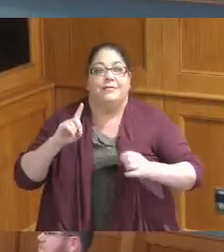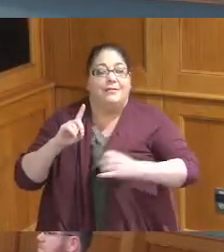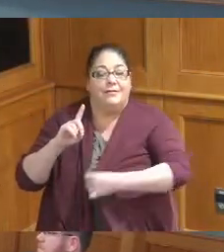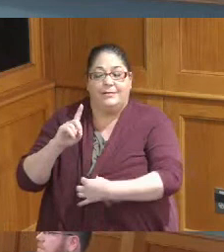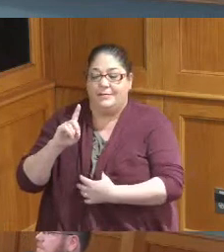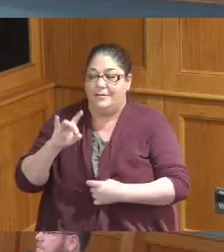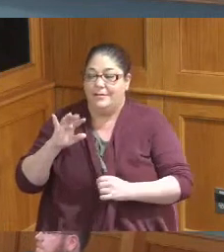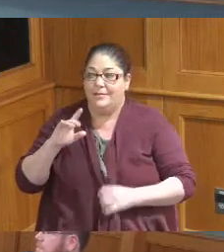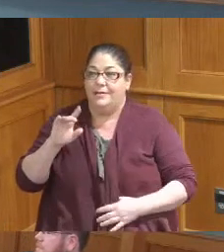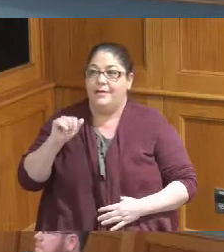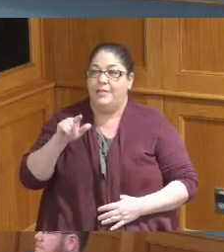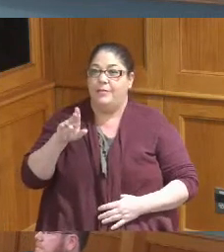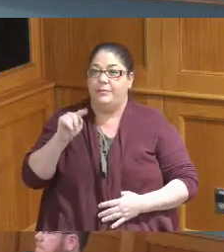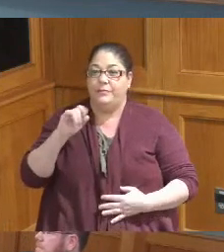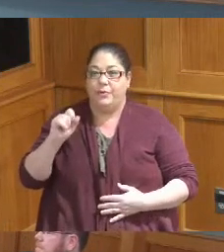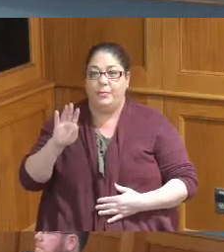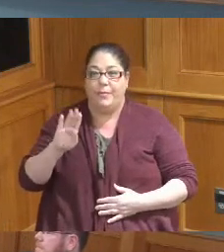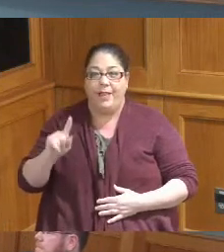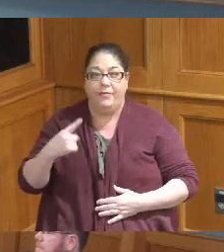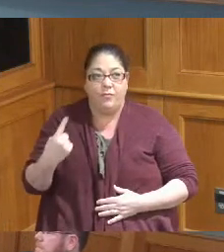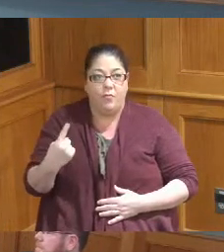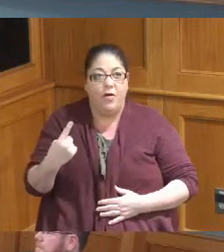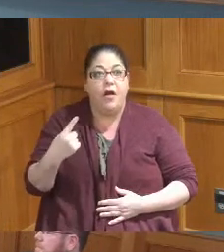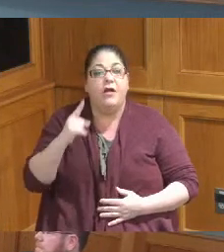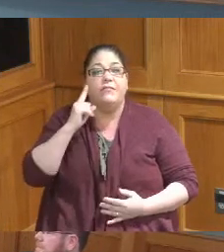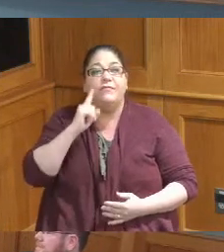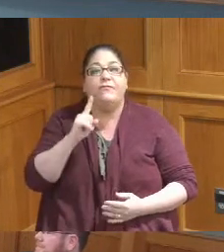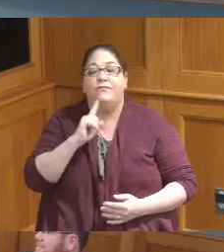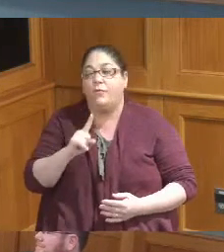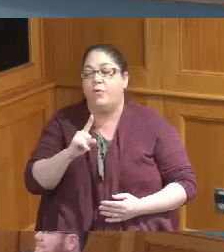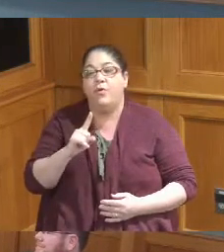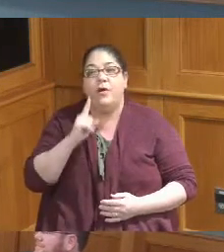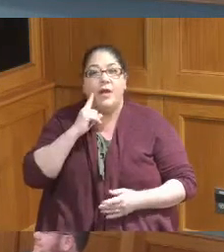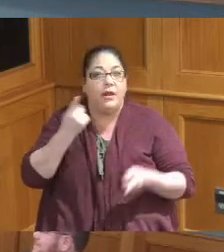this resolution authorizing the Administrator to enter into an agreement between the Board of